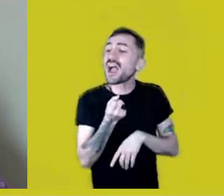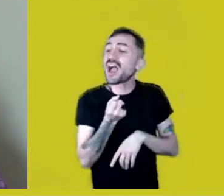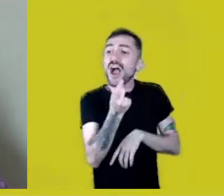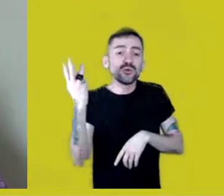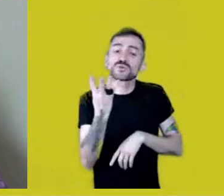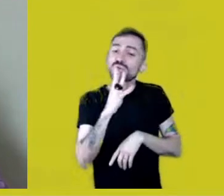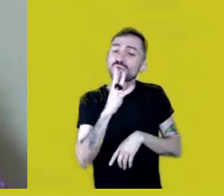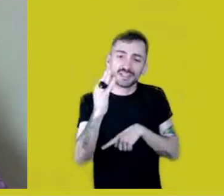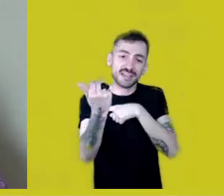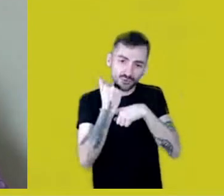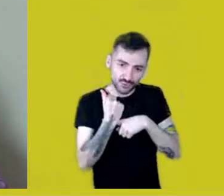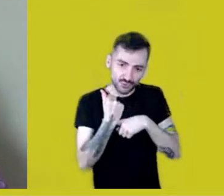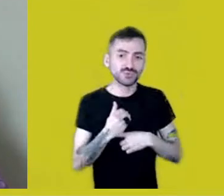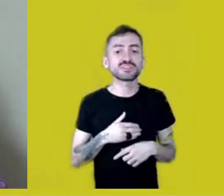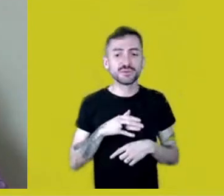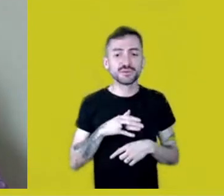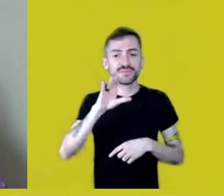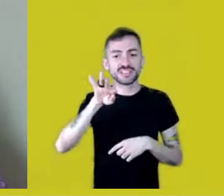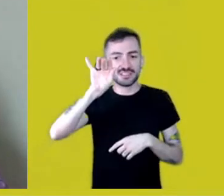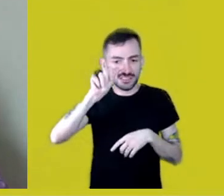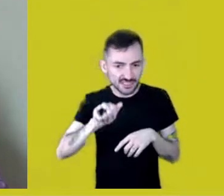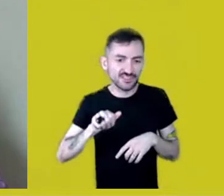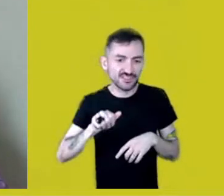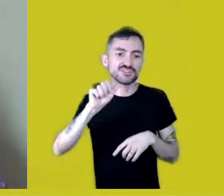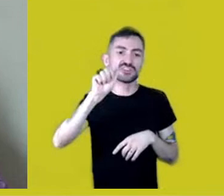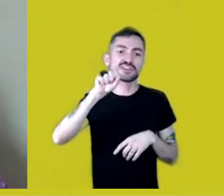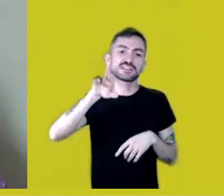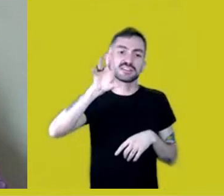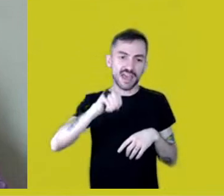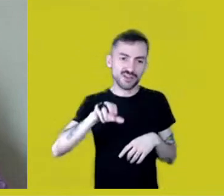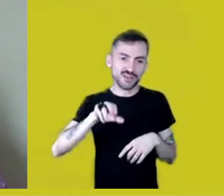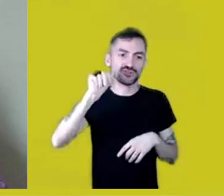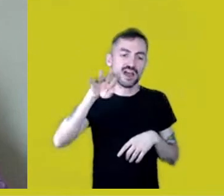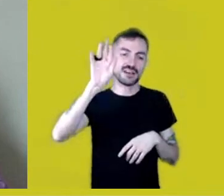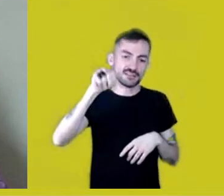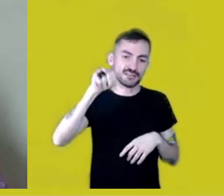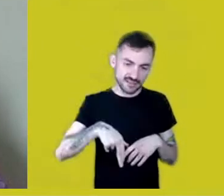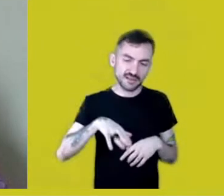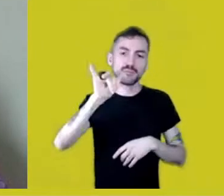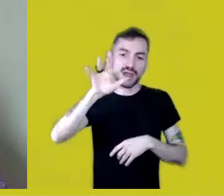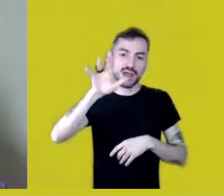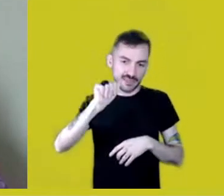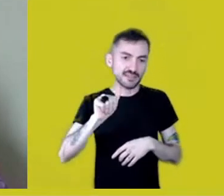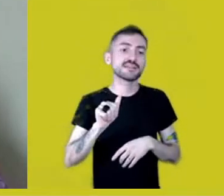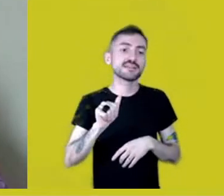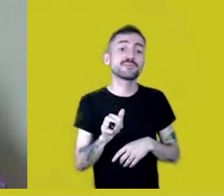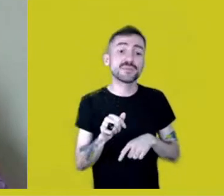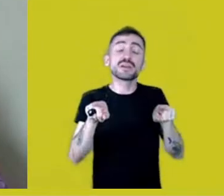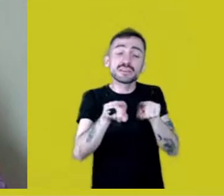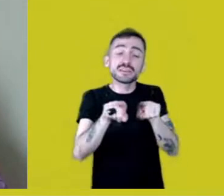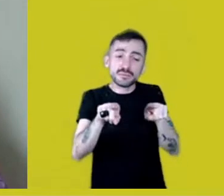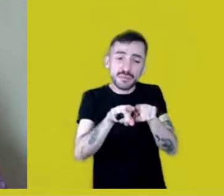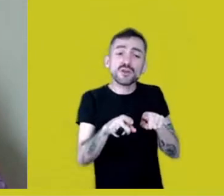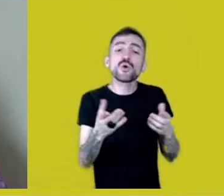Cíntia, Sérgio, Aratan, Karen, Jéssica, Maíra, but I’d like to give thanks also to a few people